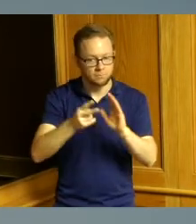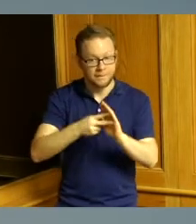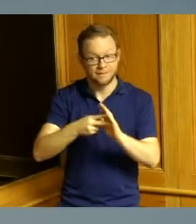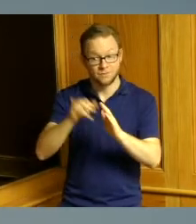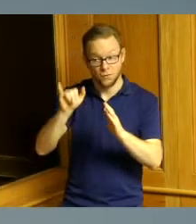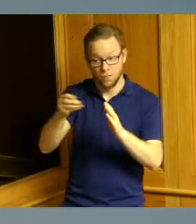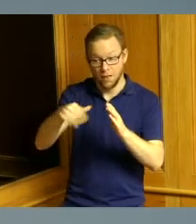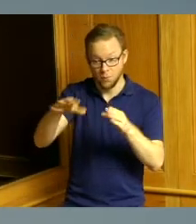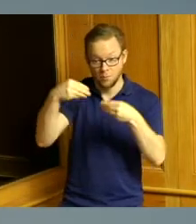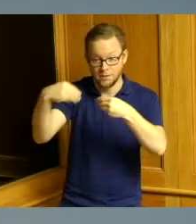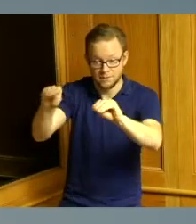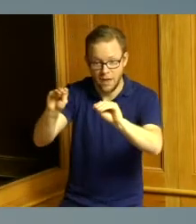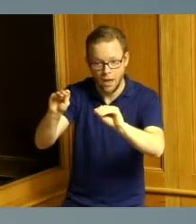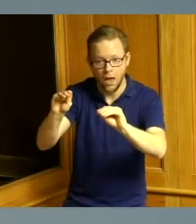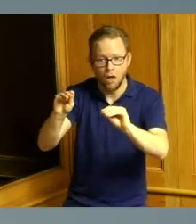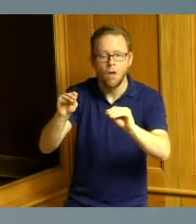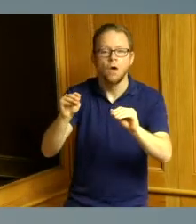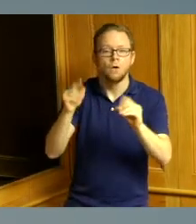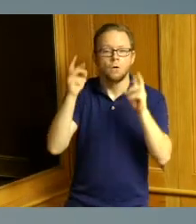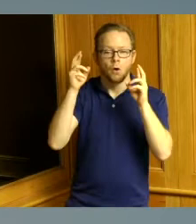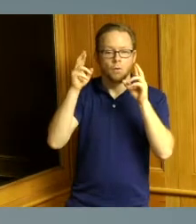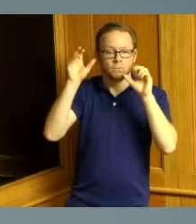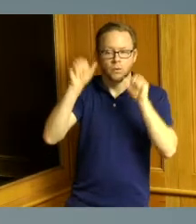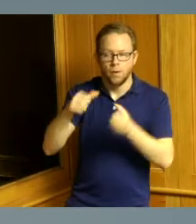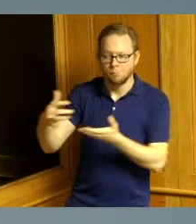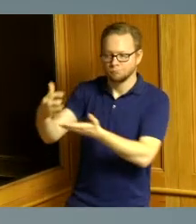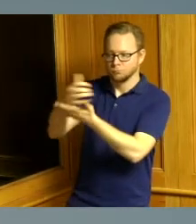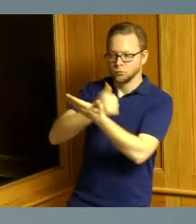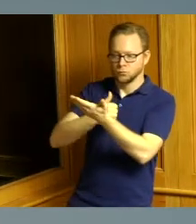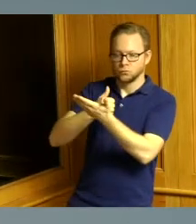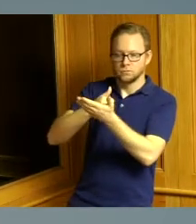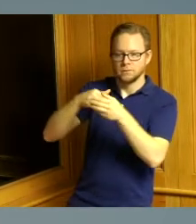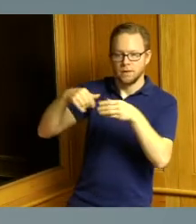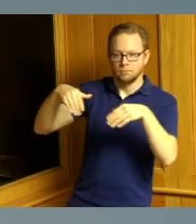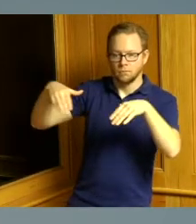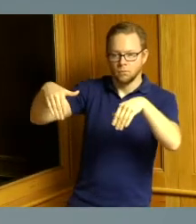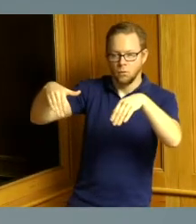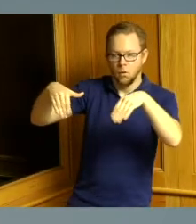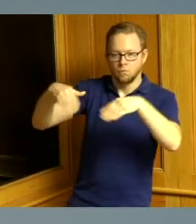here from MSD is capable of expounding further on this item if there are any questions but if